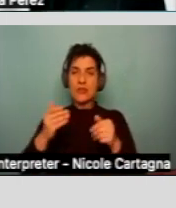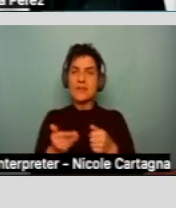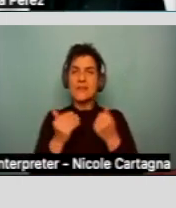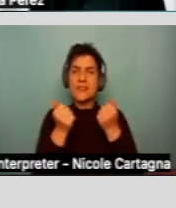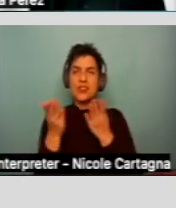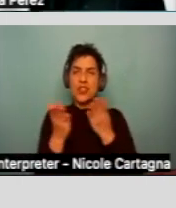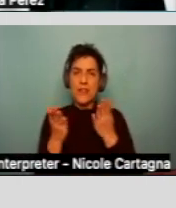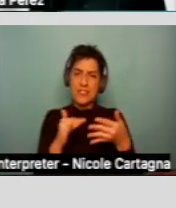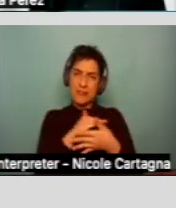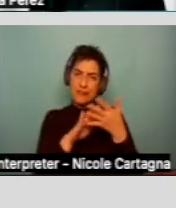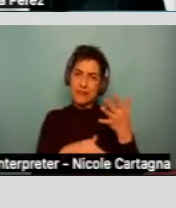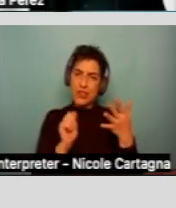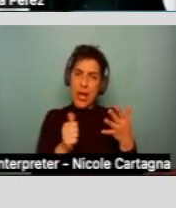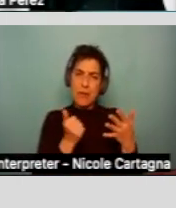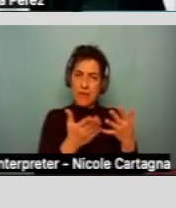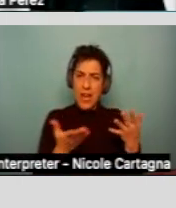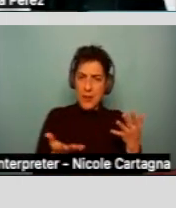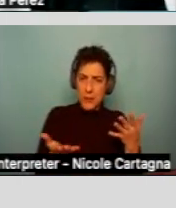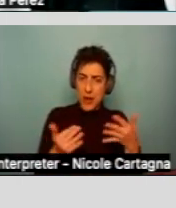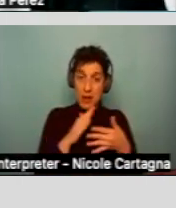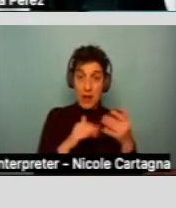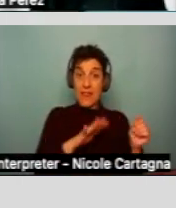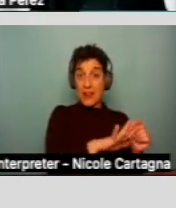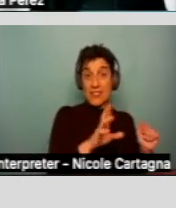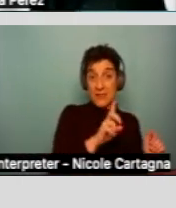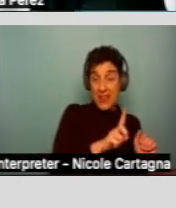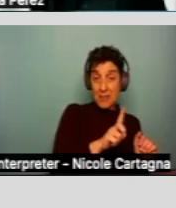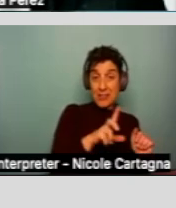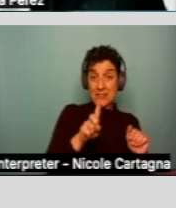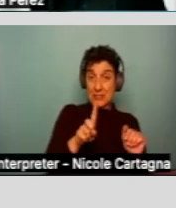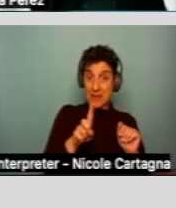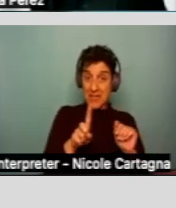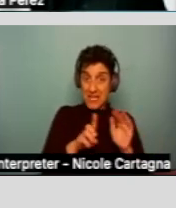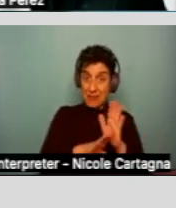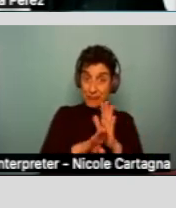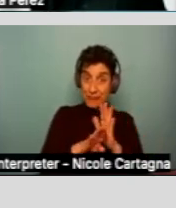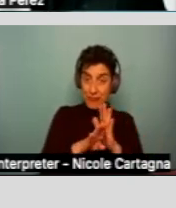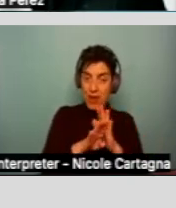effects of the developmental disability, to help them have a normal independent and productive